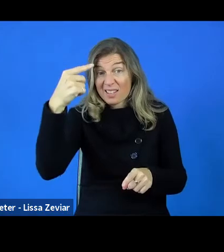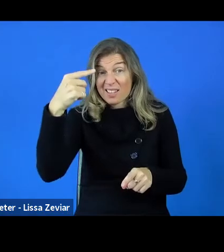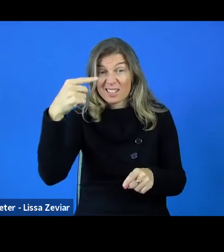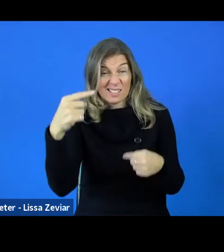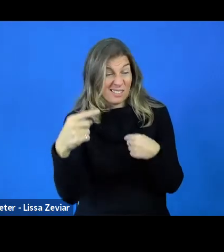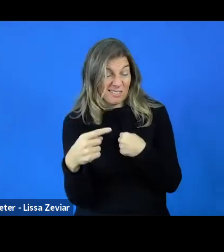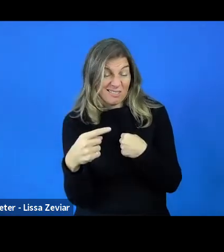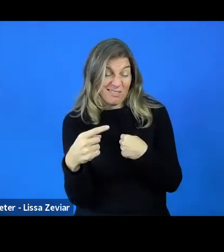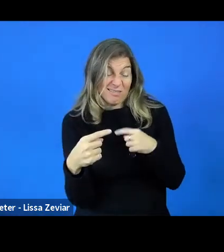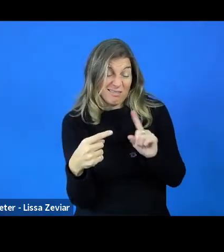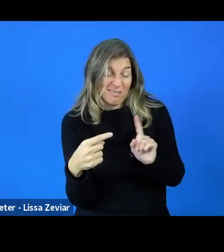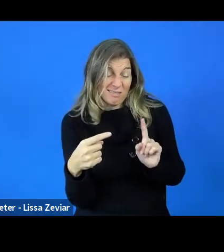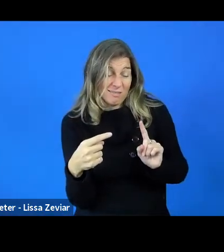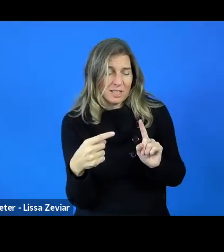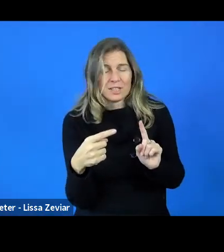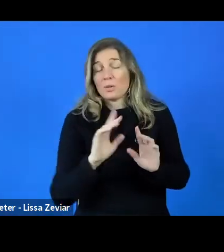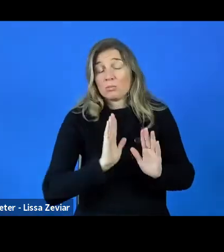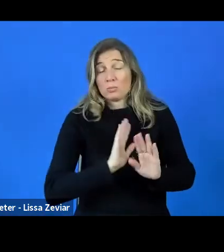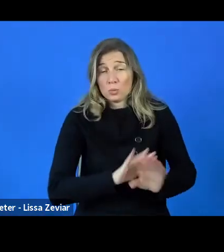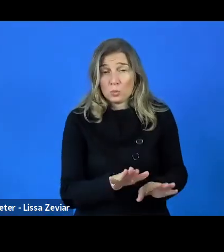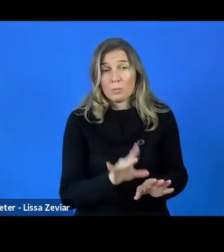But let's move on and hope that you like the idea.